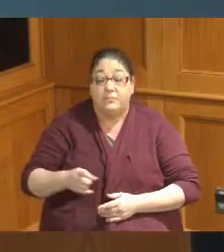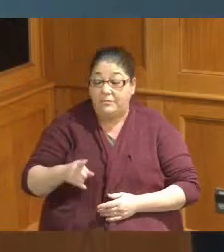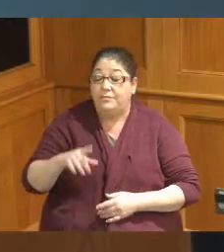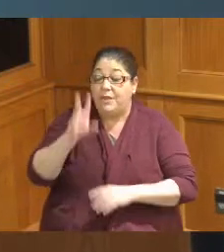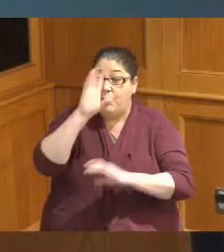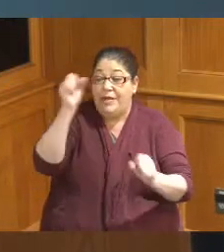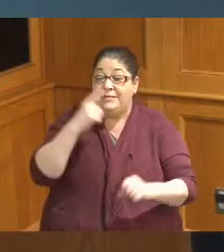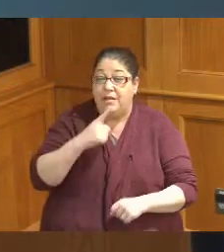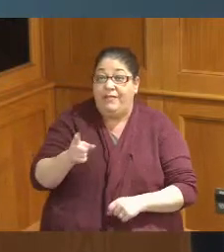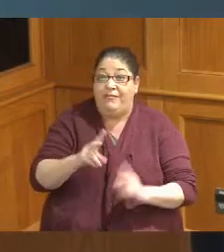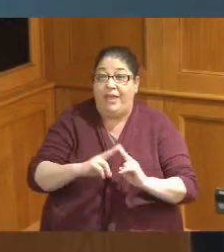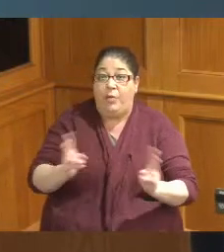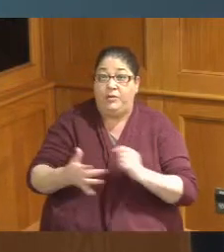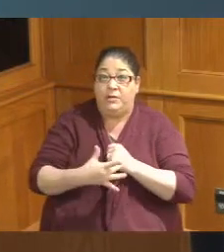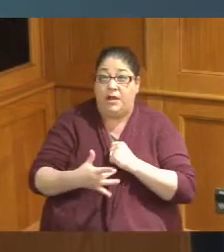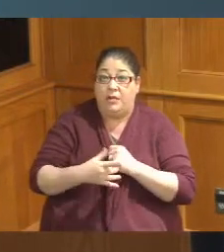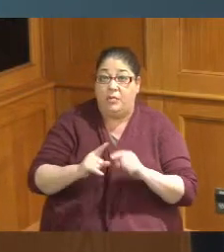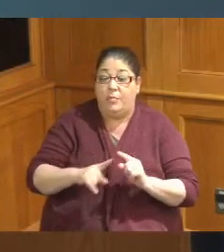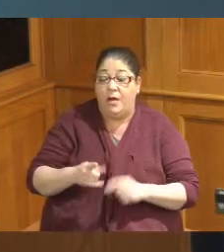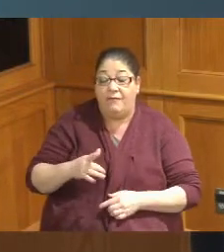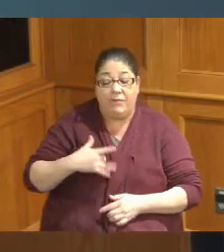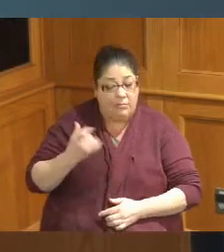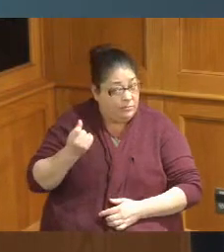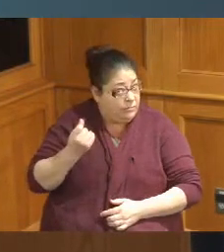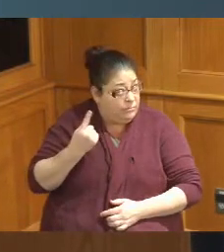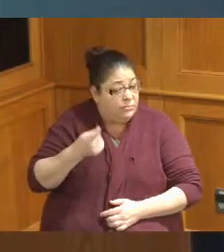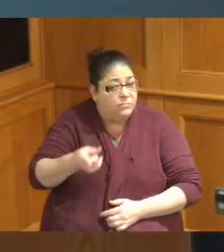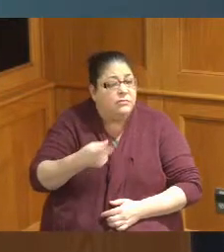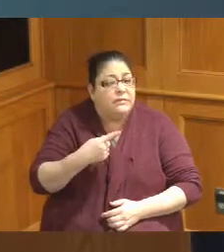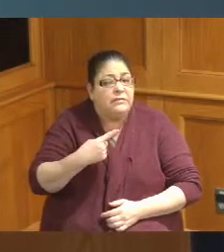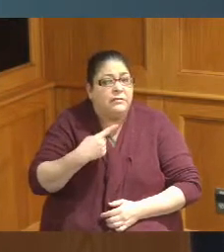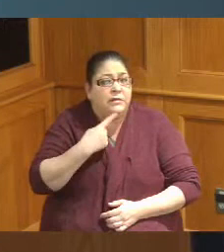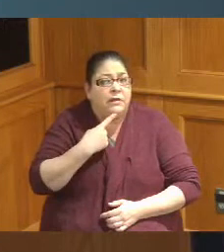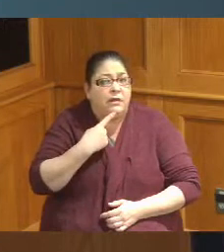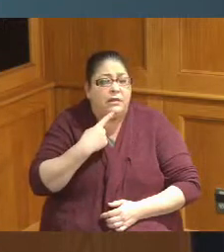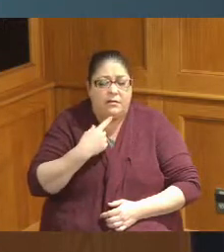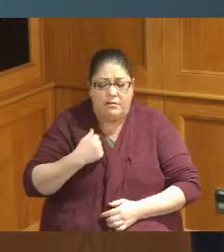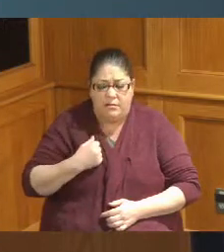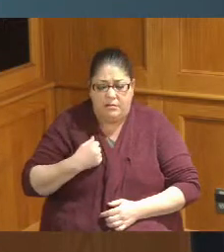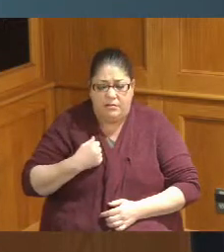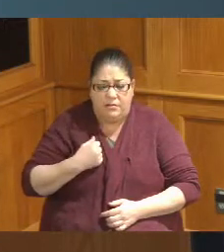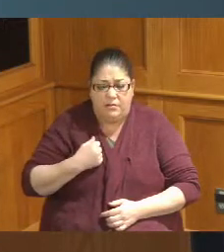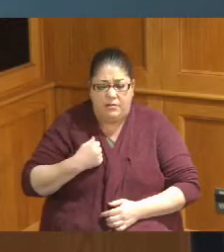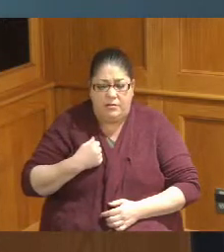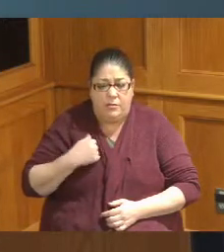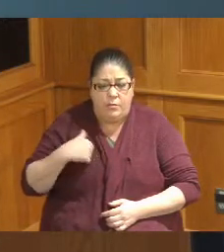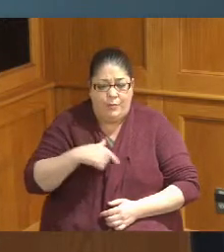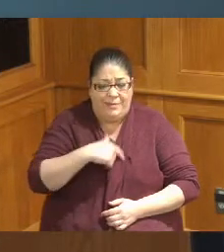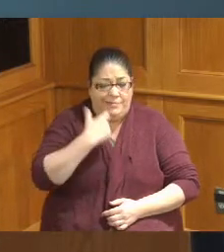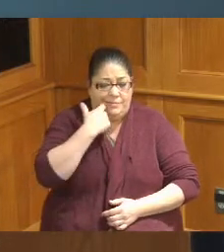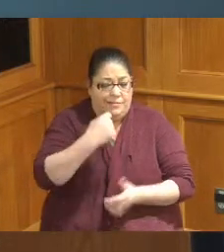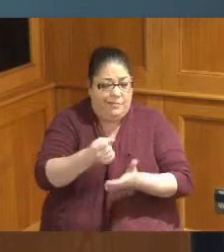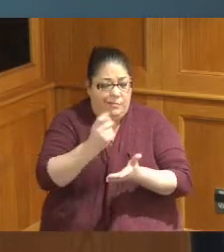want to make sure I understand you said that we've passed and the budget and and there was something